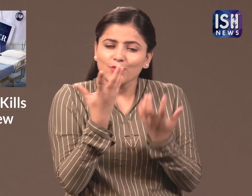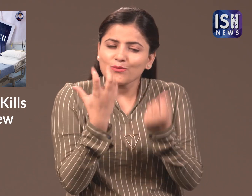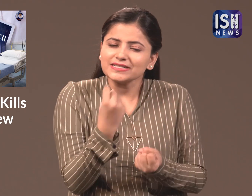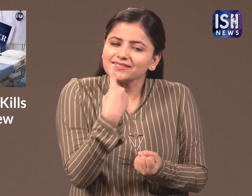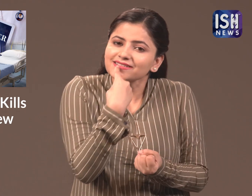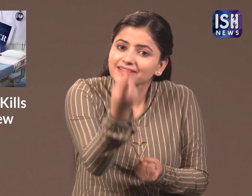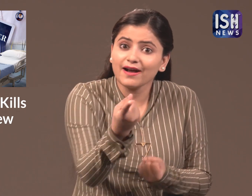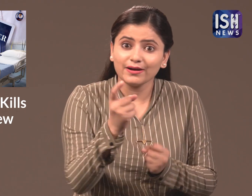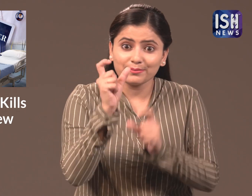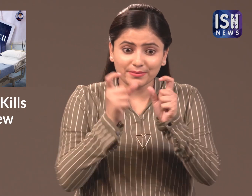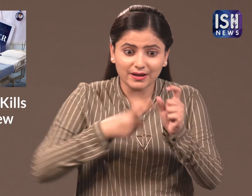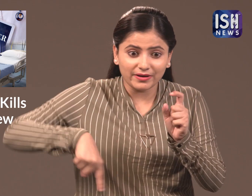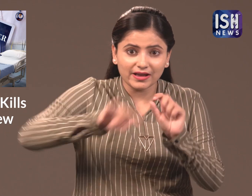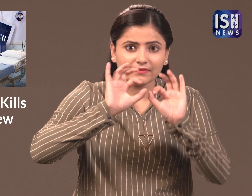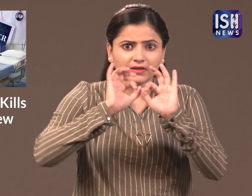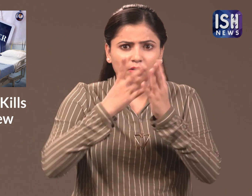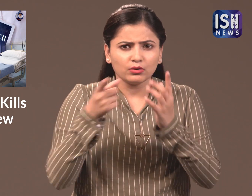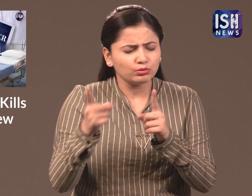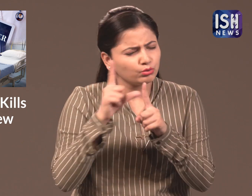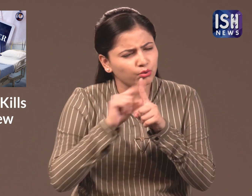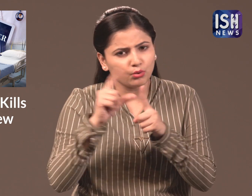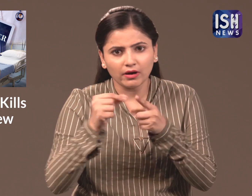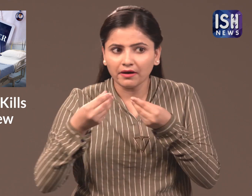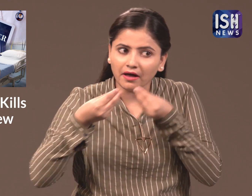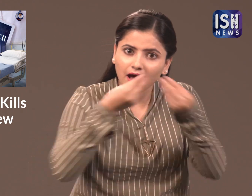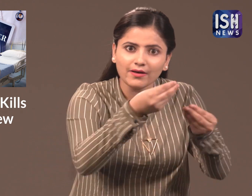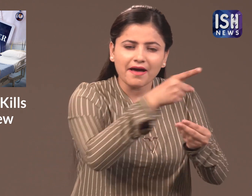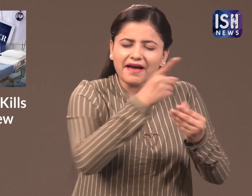everything to make her mother happy